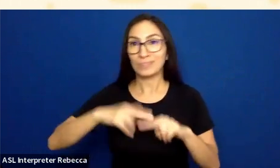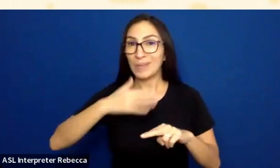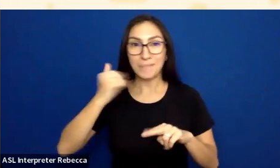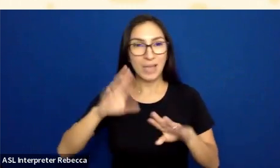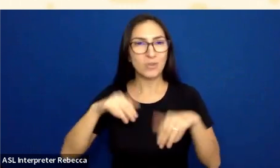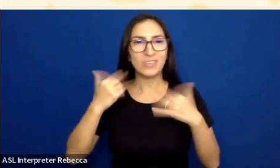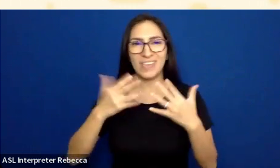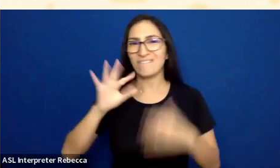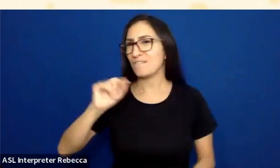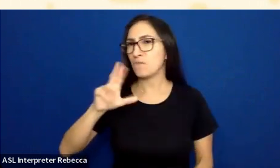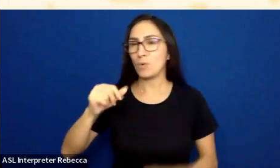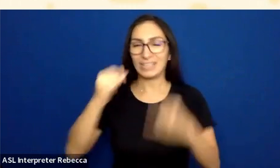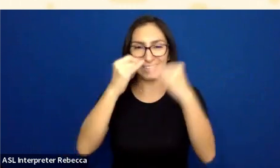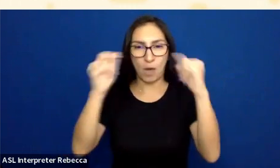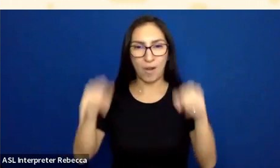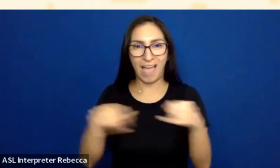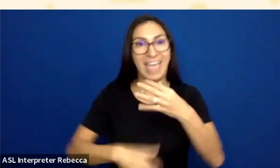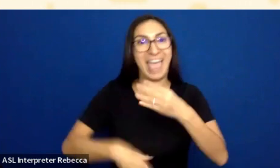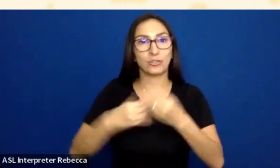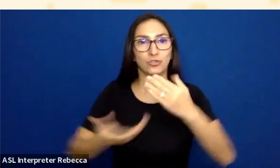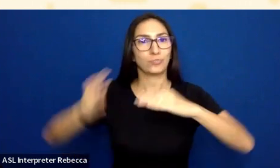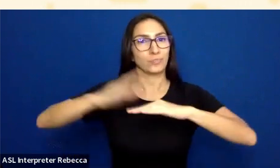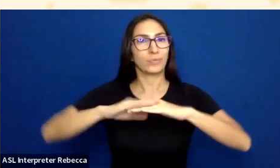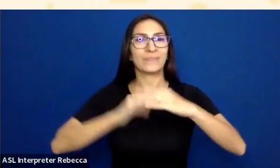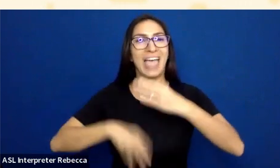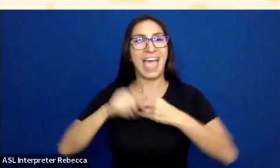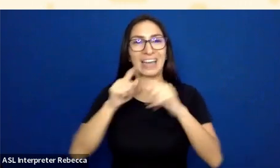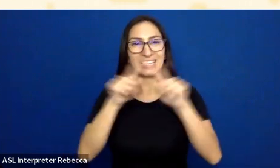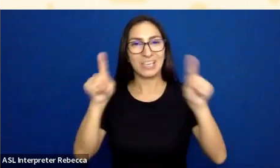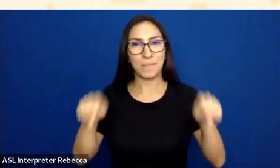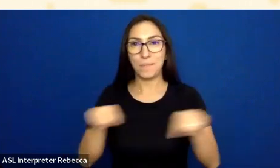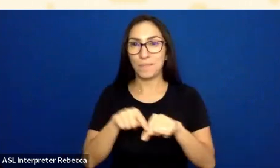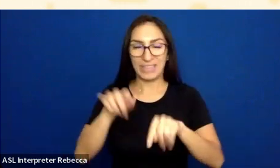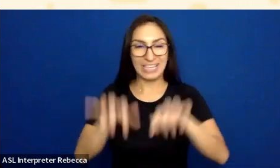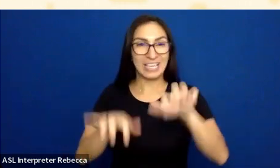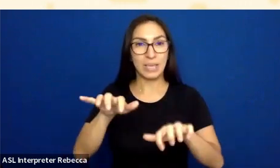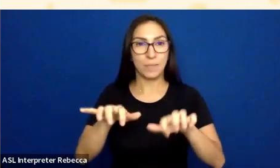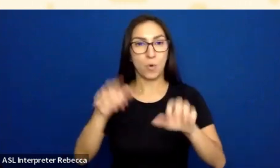Almost always add that keyboard focus outline because it works with all of your states.